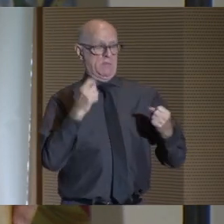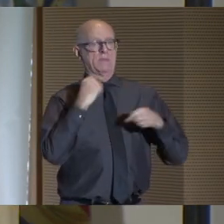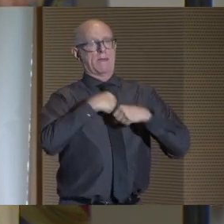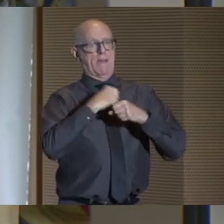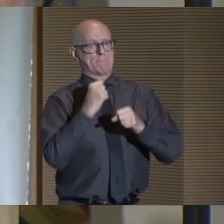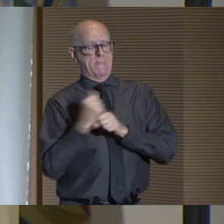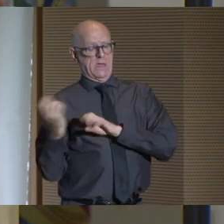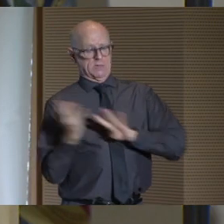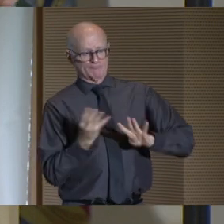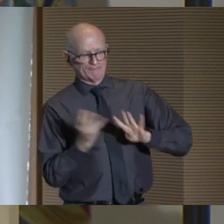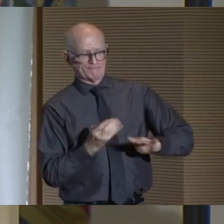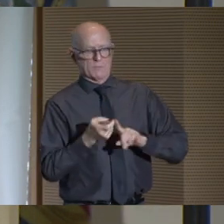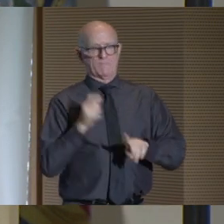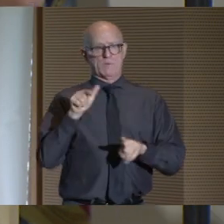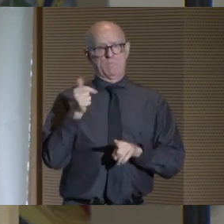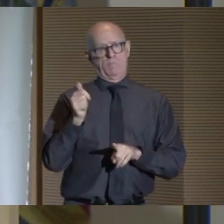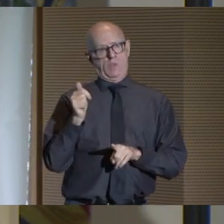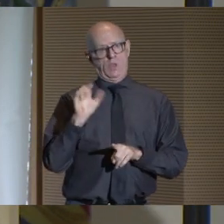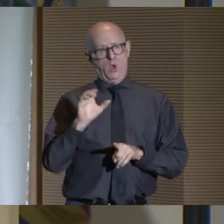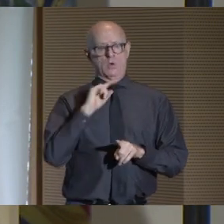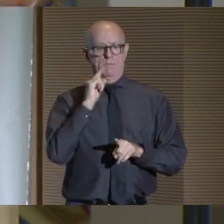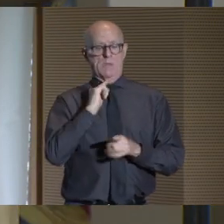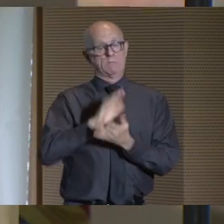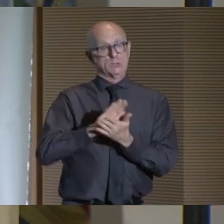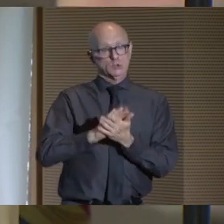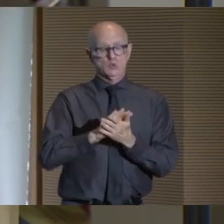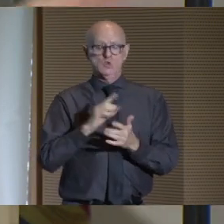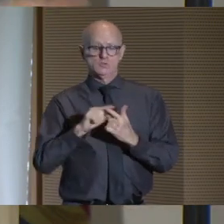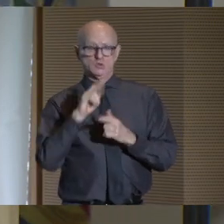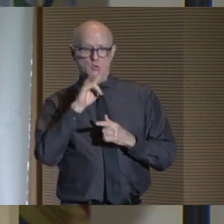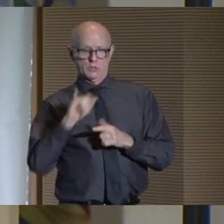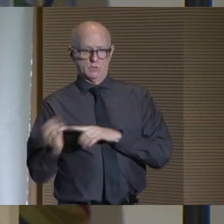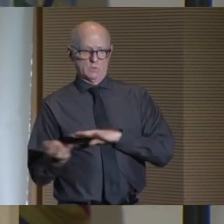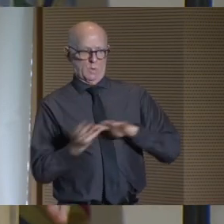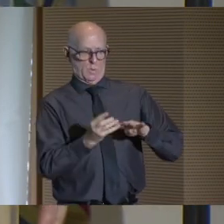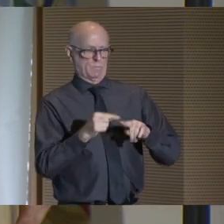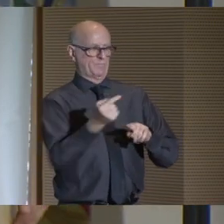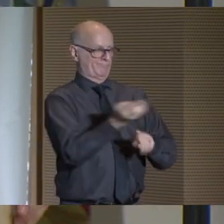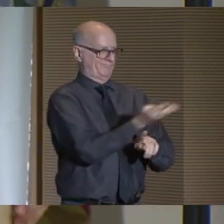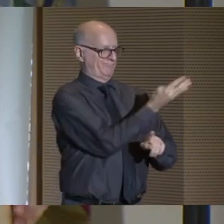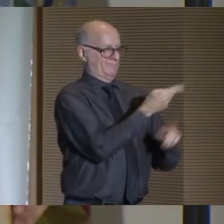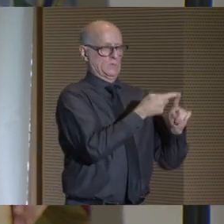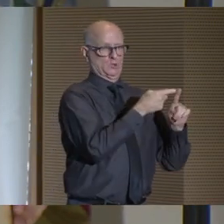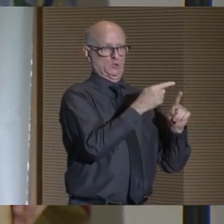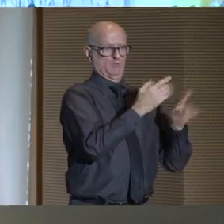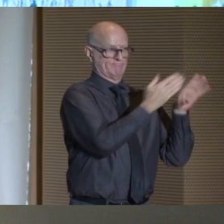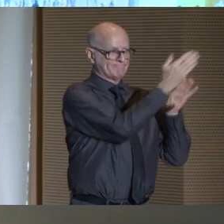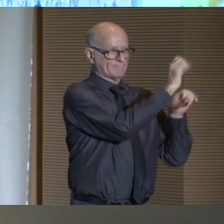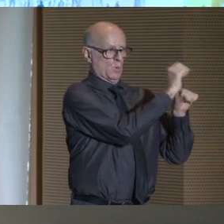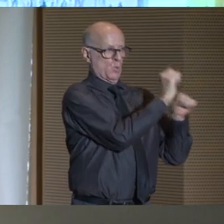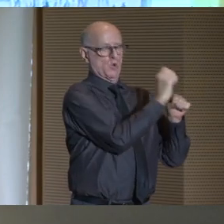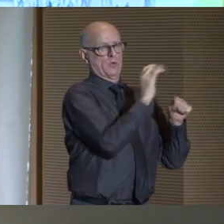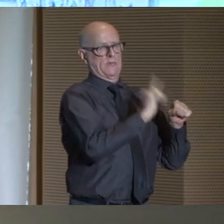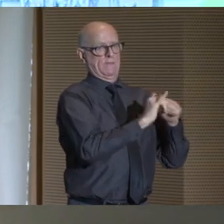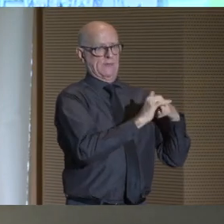And it will create a pipeline from local public schools to CUNY and from CUNY to careers in there growing